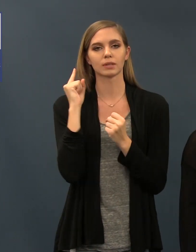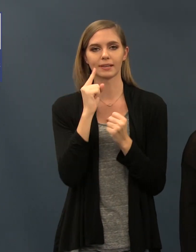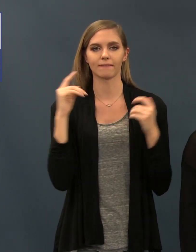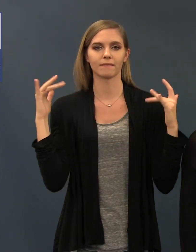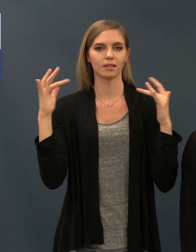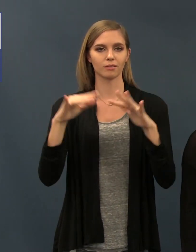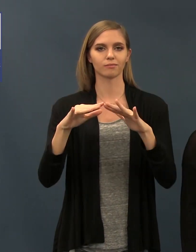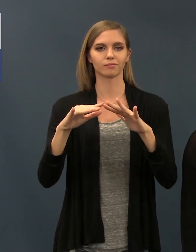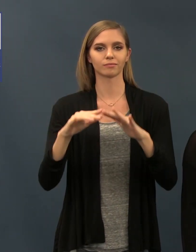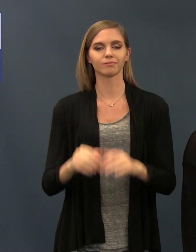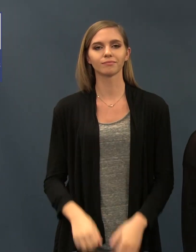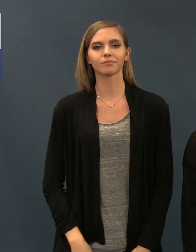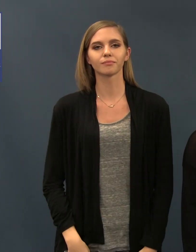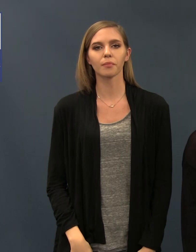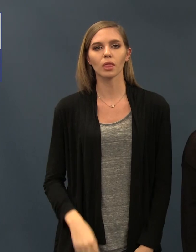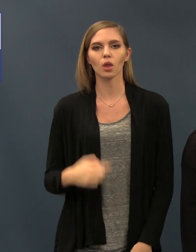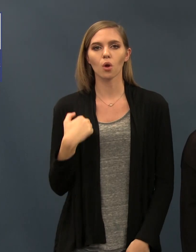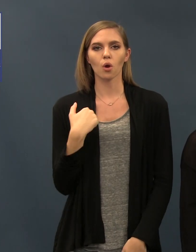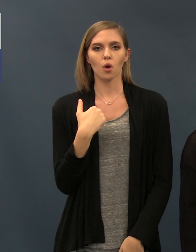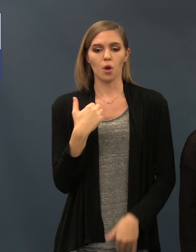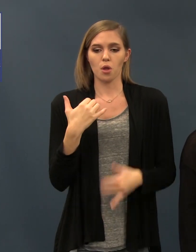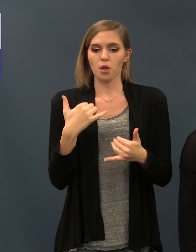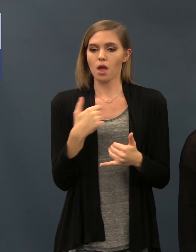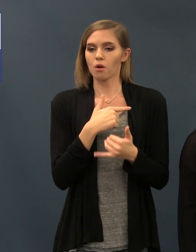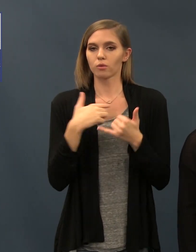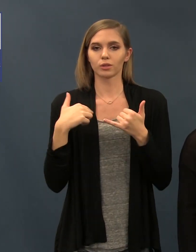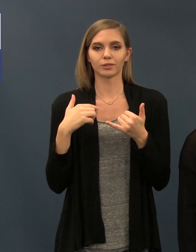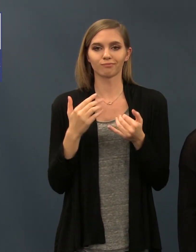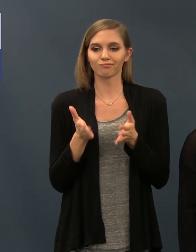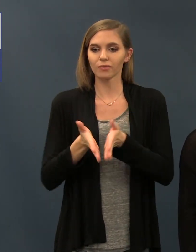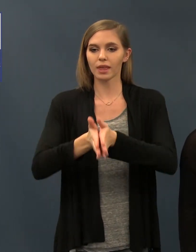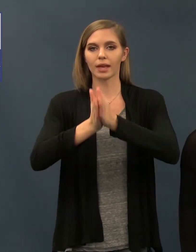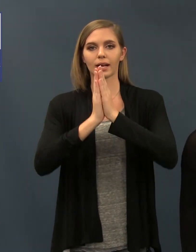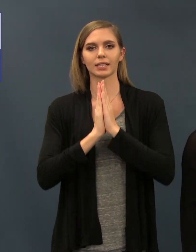reaching out to potential sponsors like you to help us because we want to keep